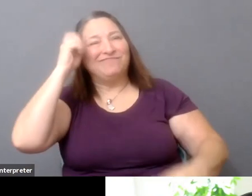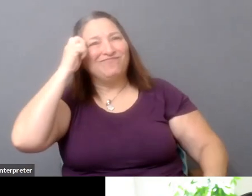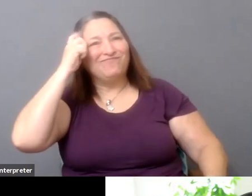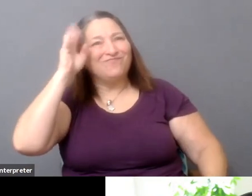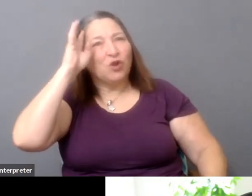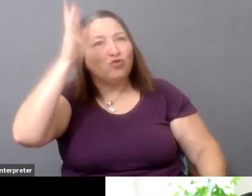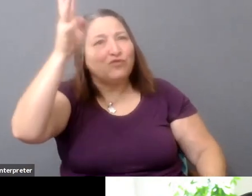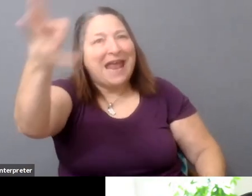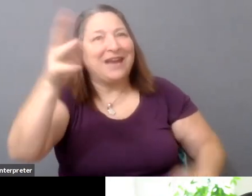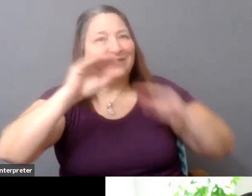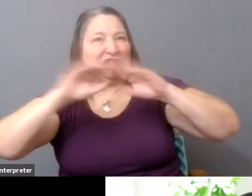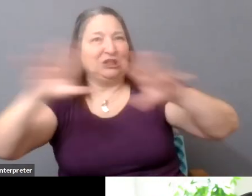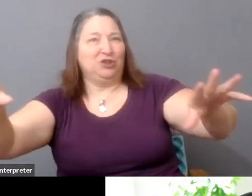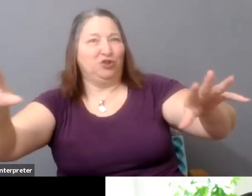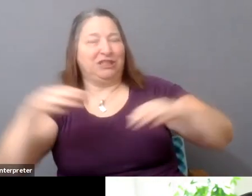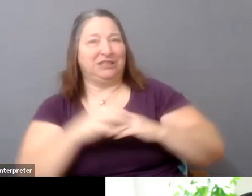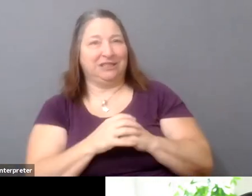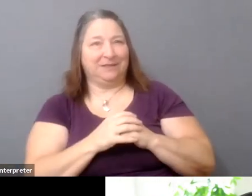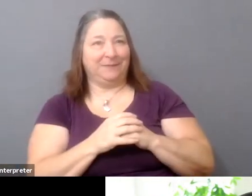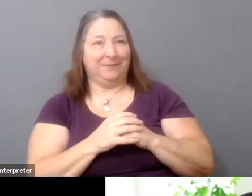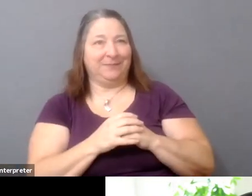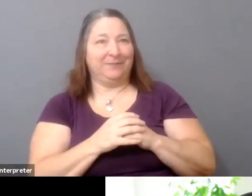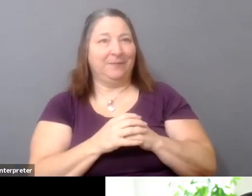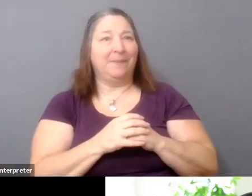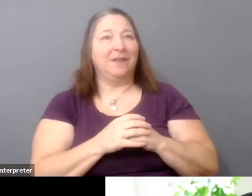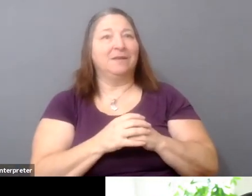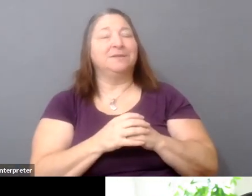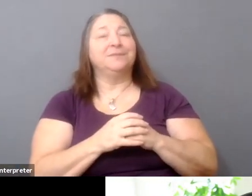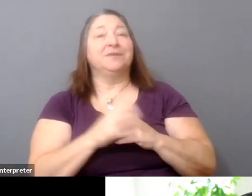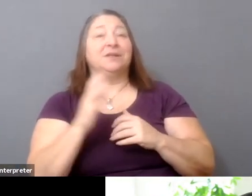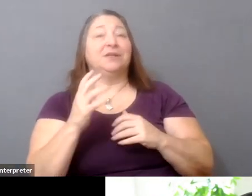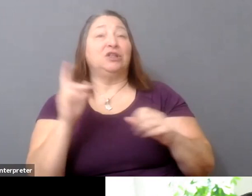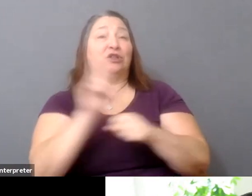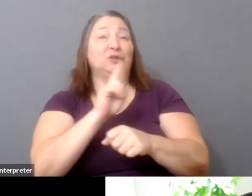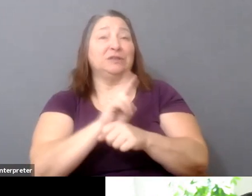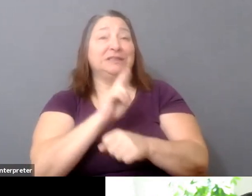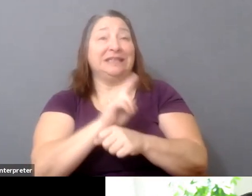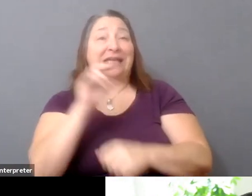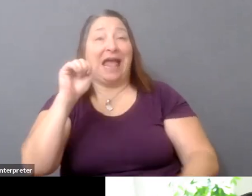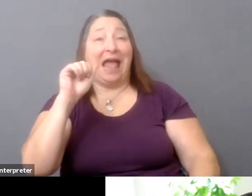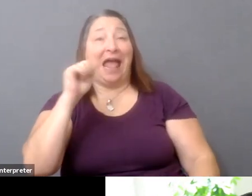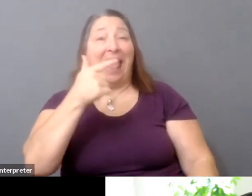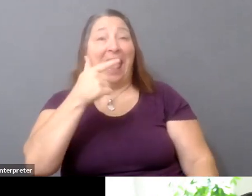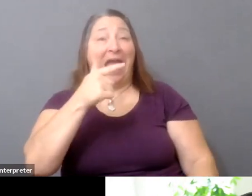with going with aggregators who have also rebranded themselves as distributors.